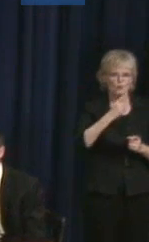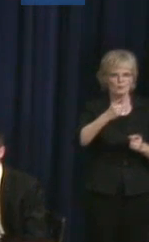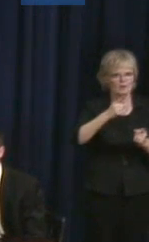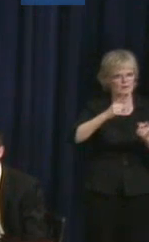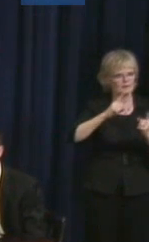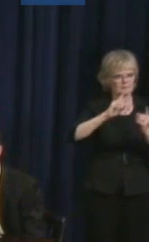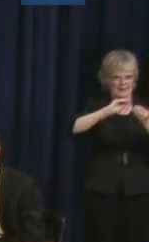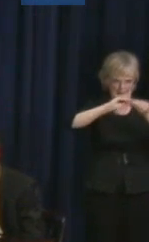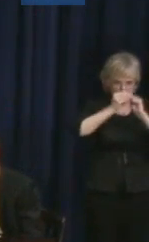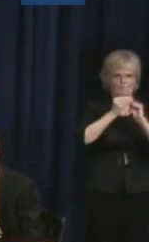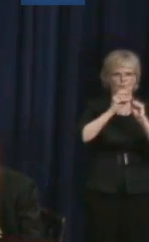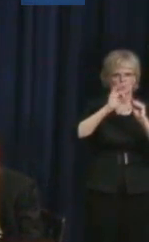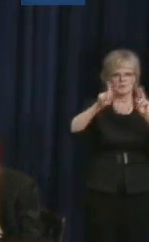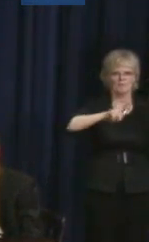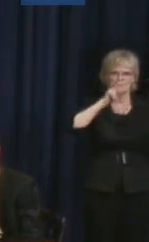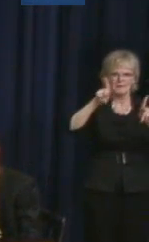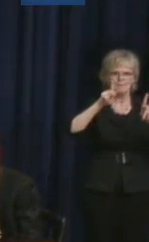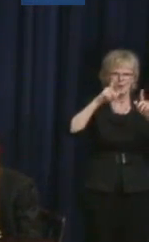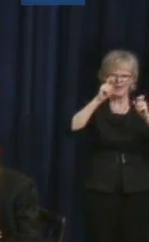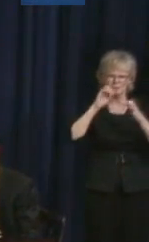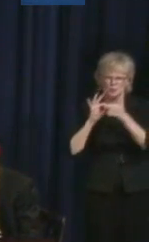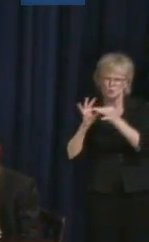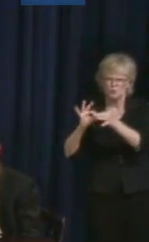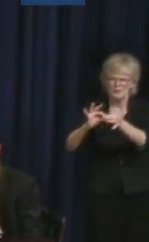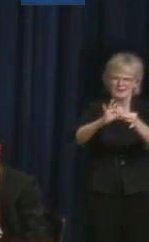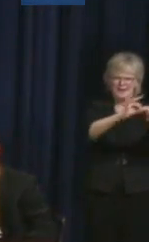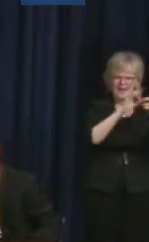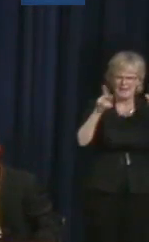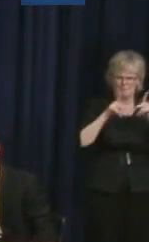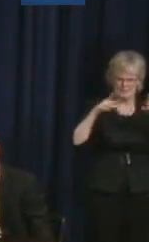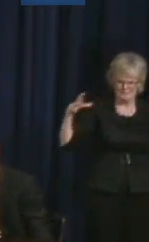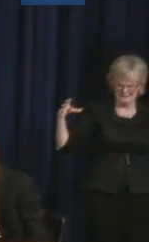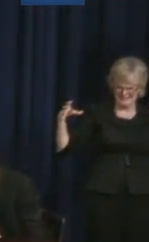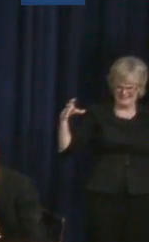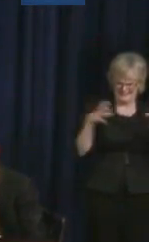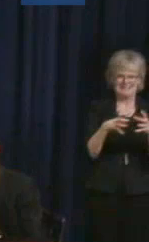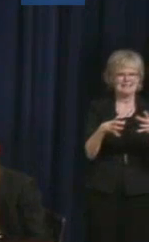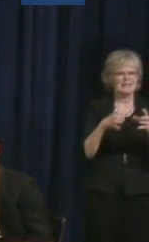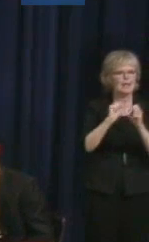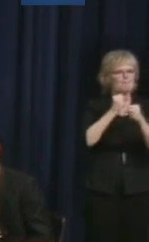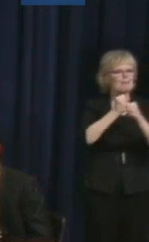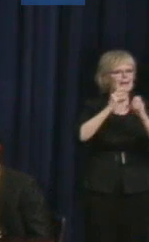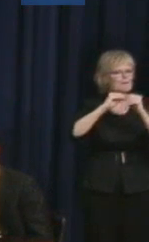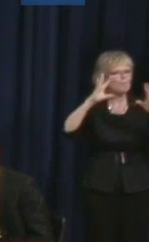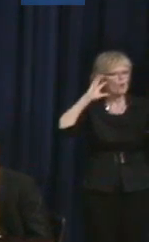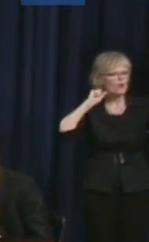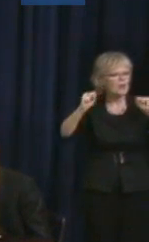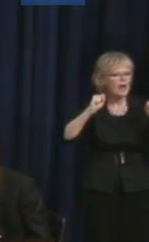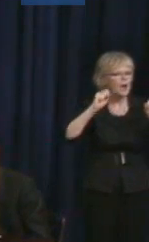uniting people with disabilities together to make their voice louder and make their voice heard in